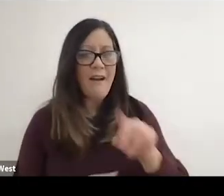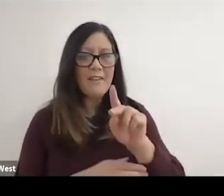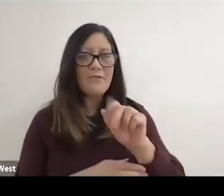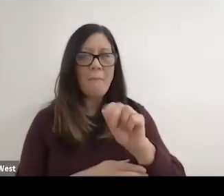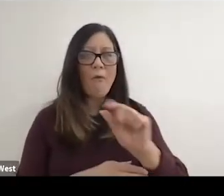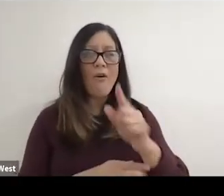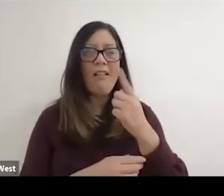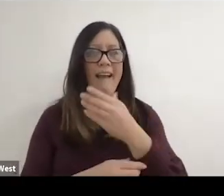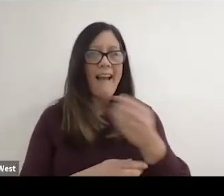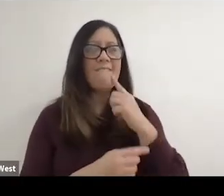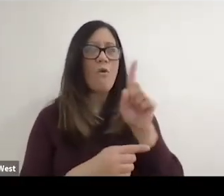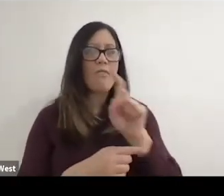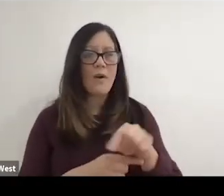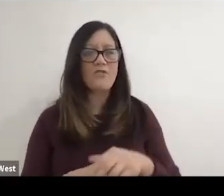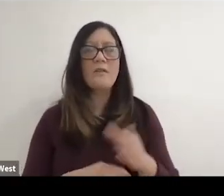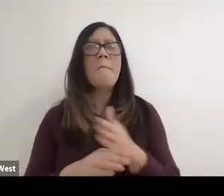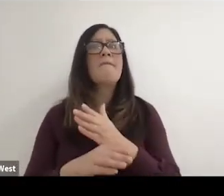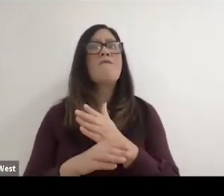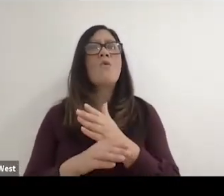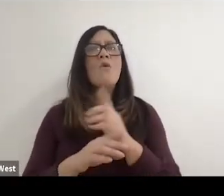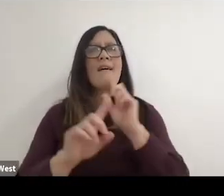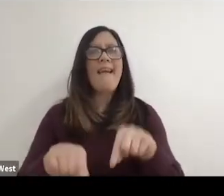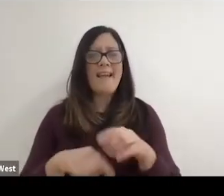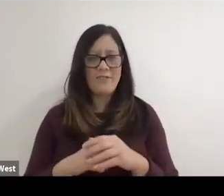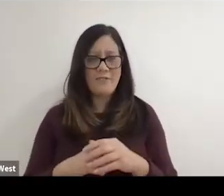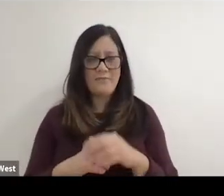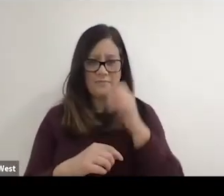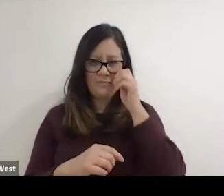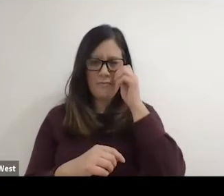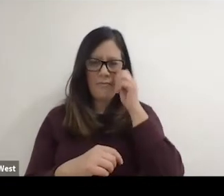question just before I get on to it. I'd just like to not that I've ever